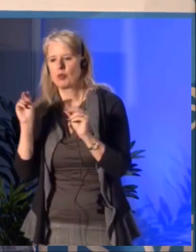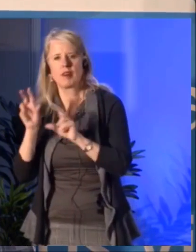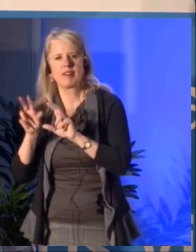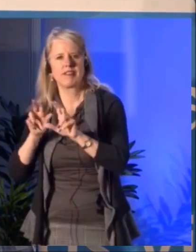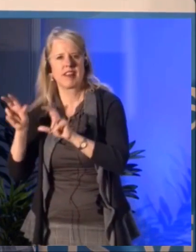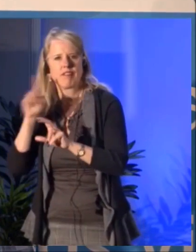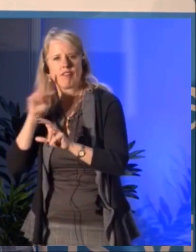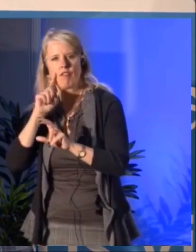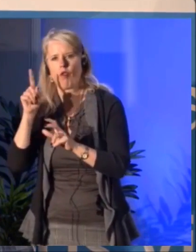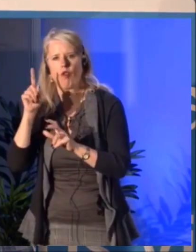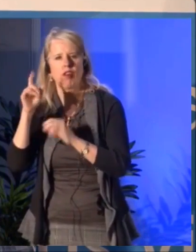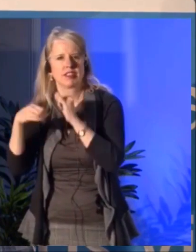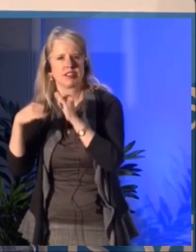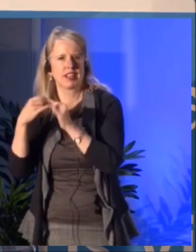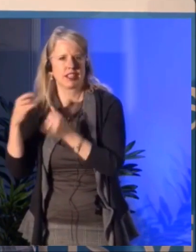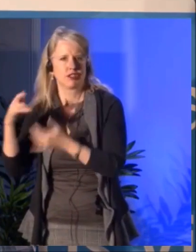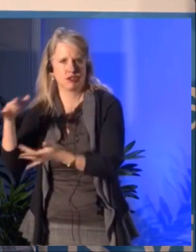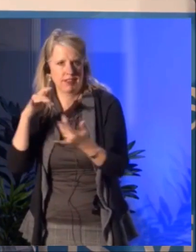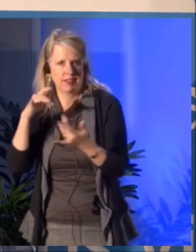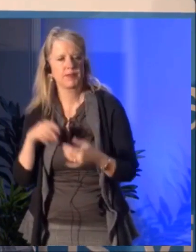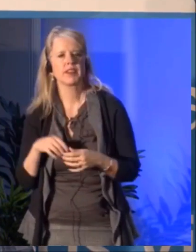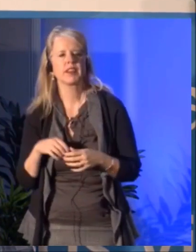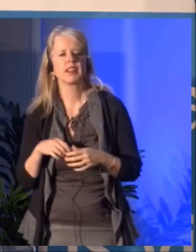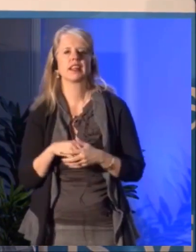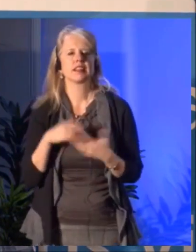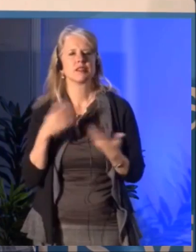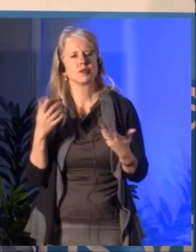for international touring, it's clear that the artist